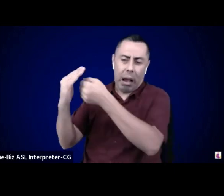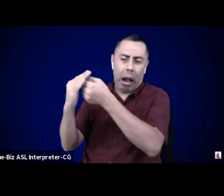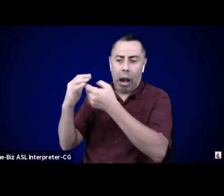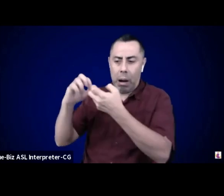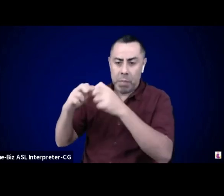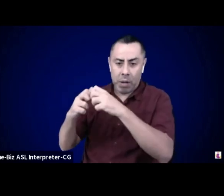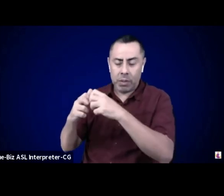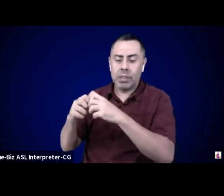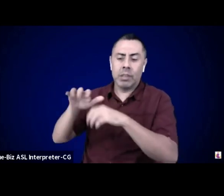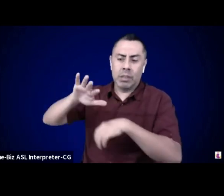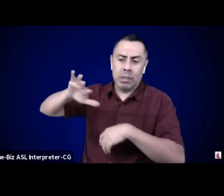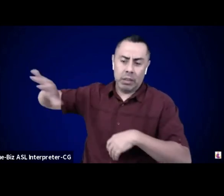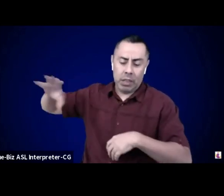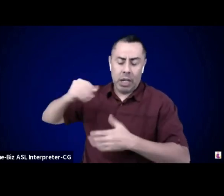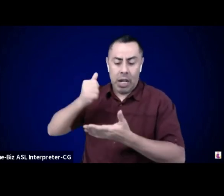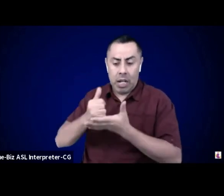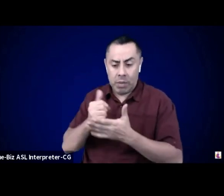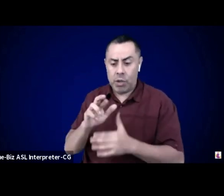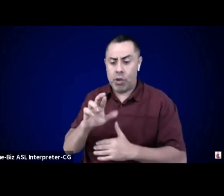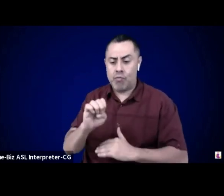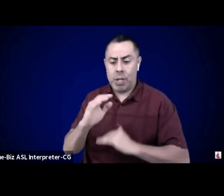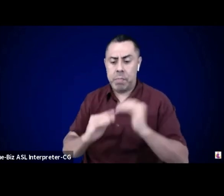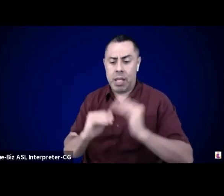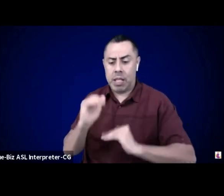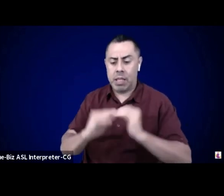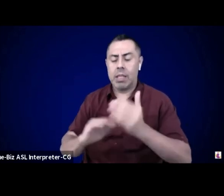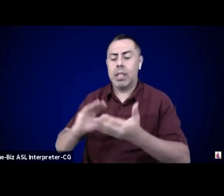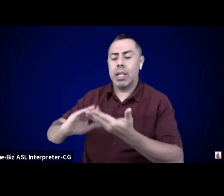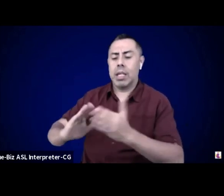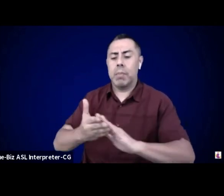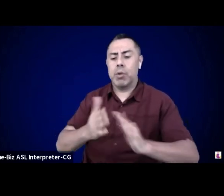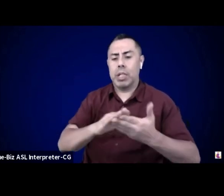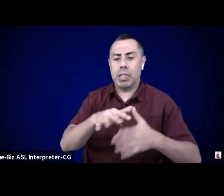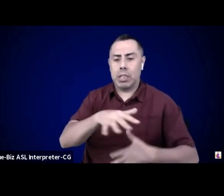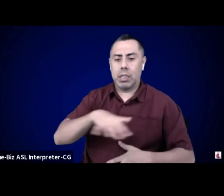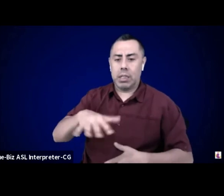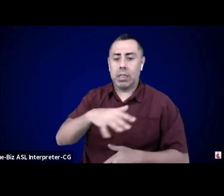I just- we just wanted to come on, art.coop wants to acknowledge that the sounds shared